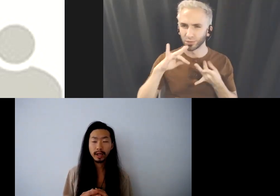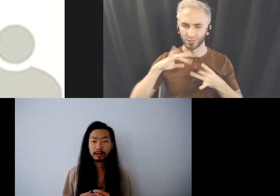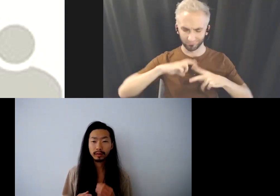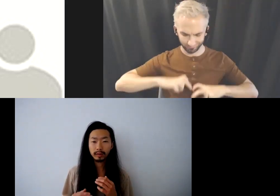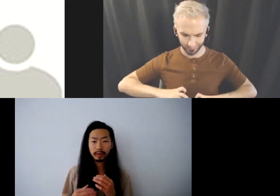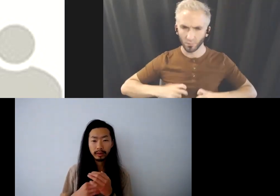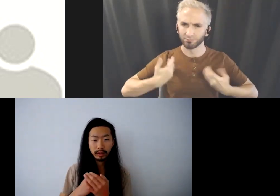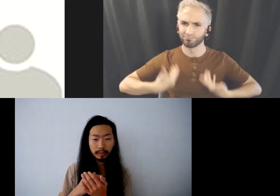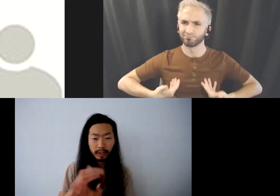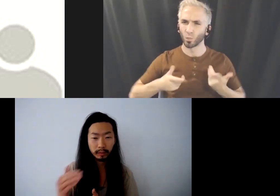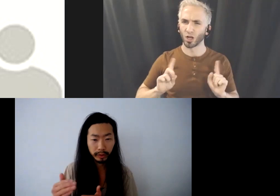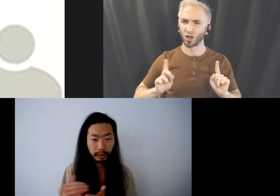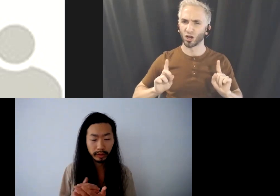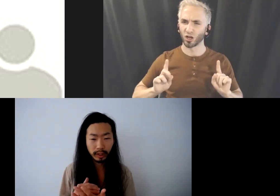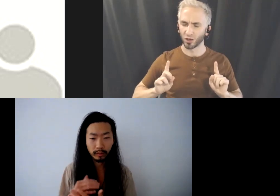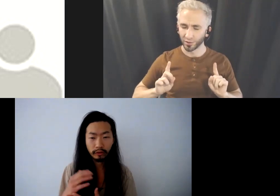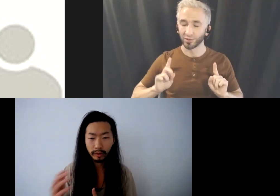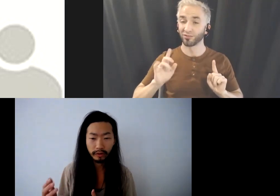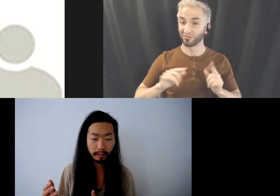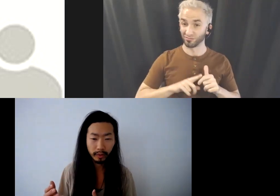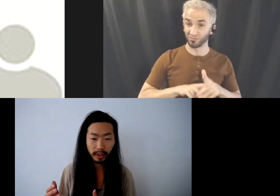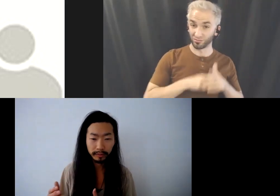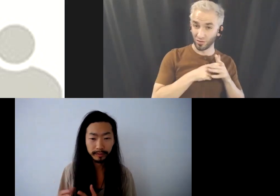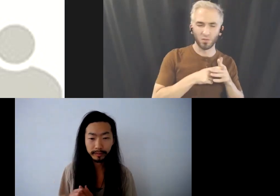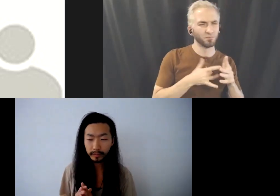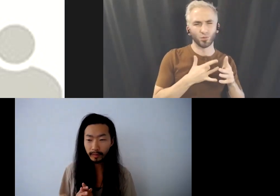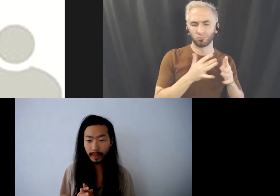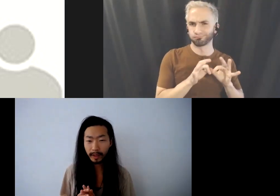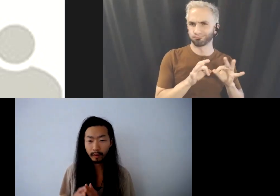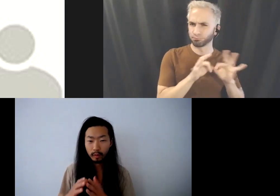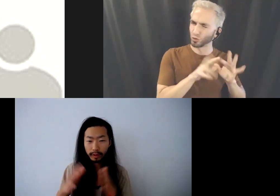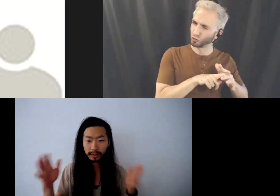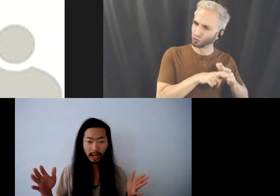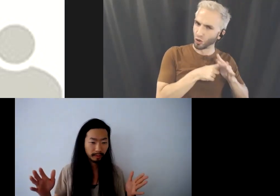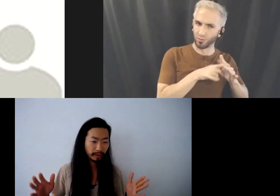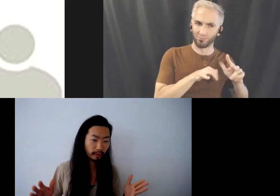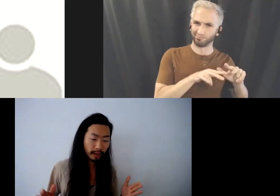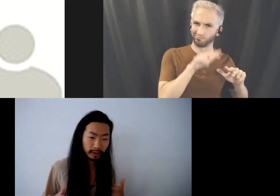so the beginning rituals are very, very important. And what just happened before actually,